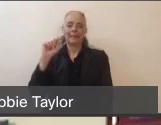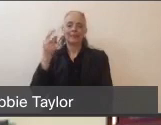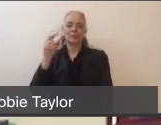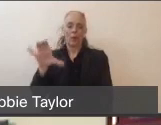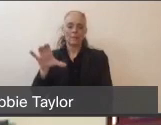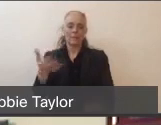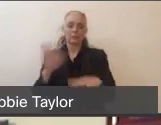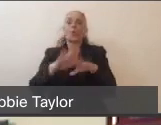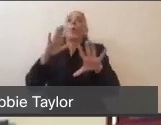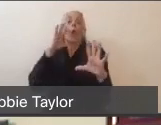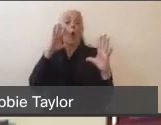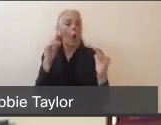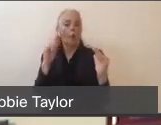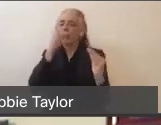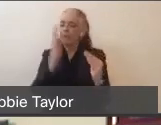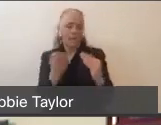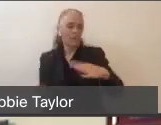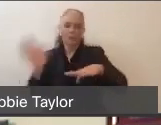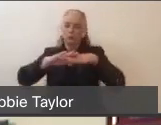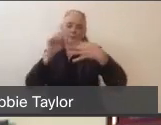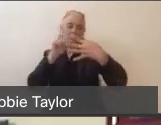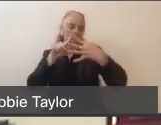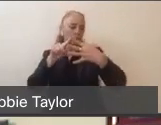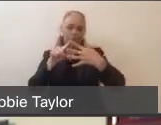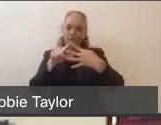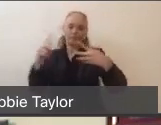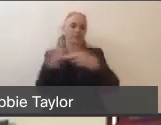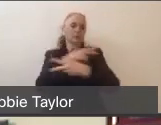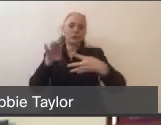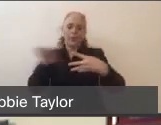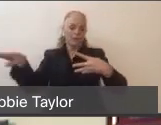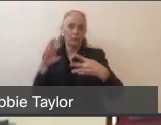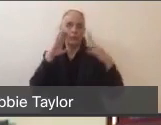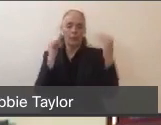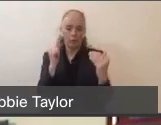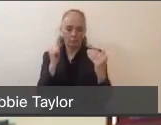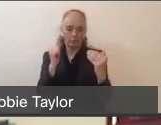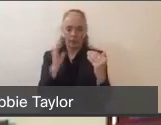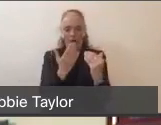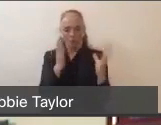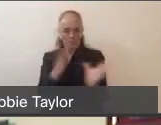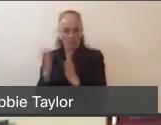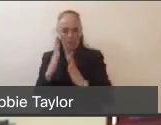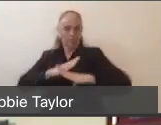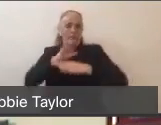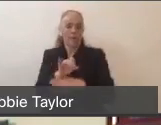from ever getting into catastrophic surge. But what it means is if we can no longer take care of all the patients that are in Marin